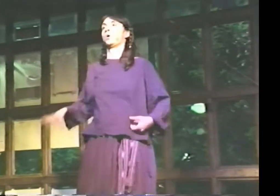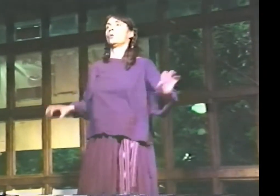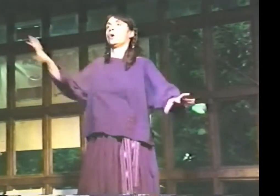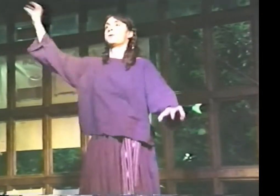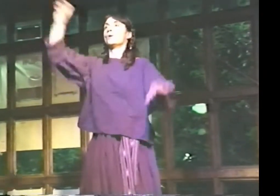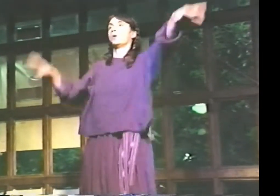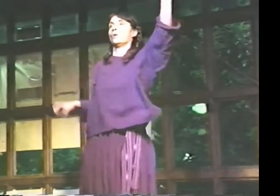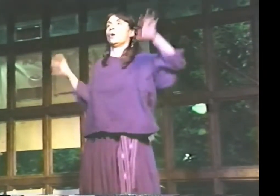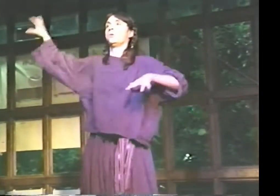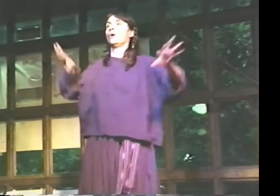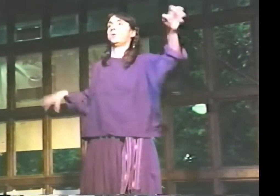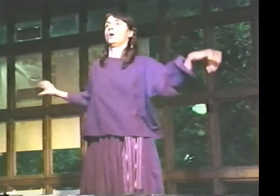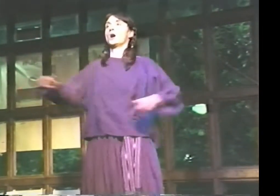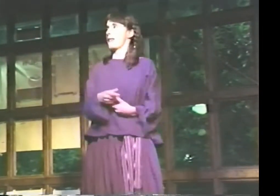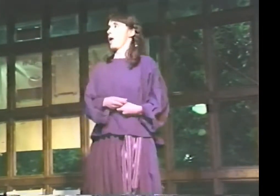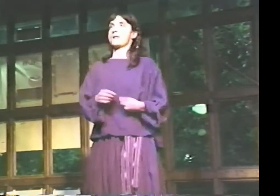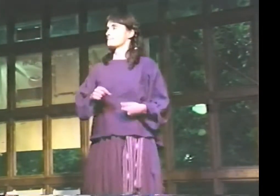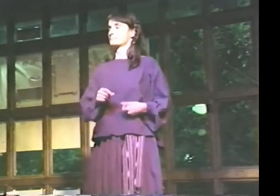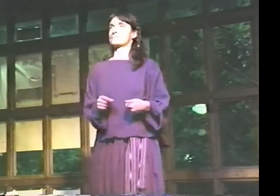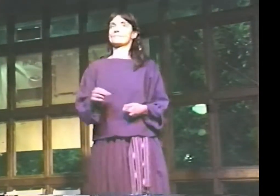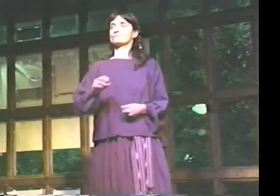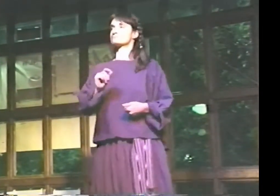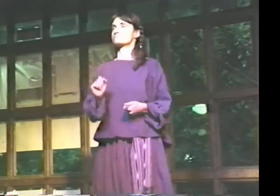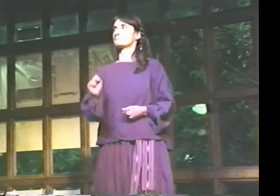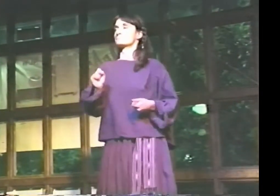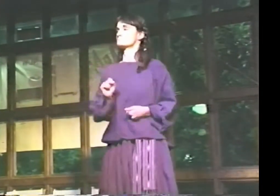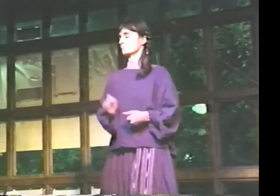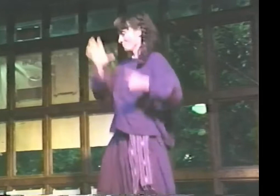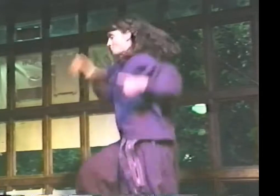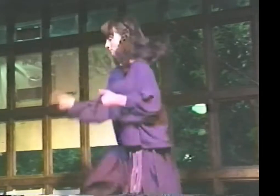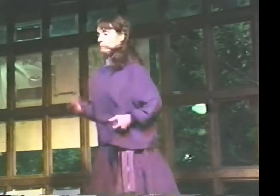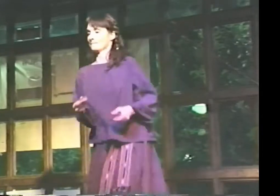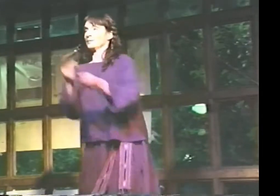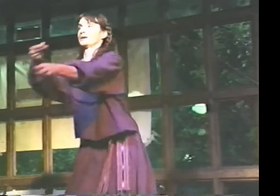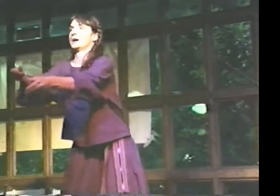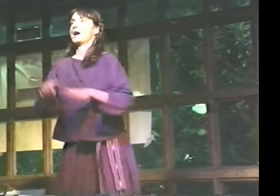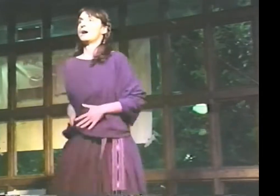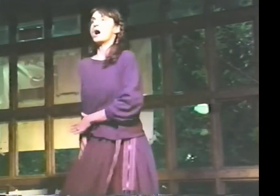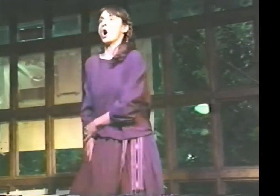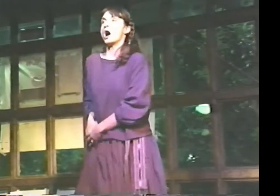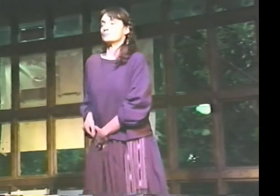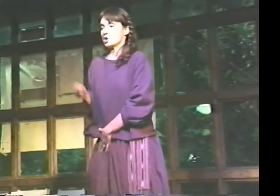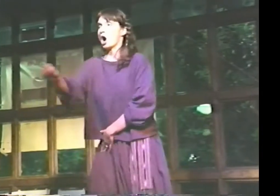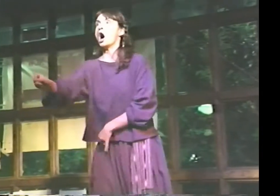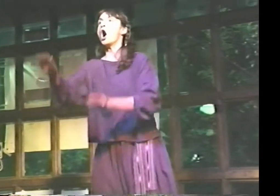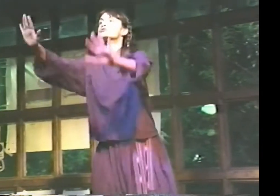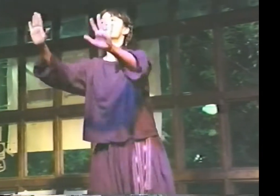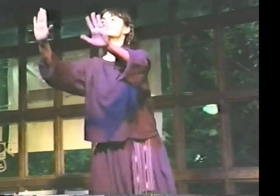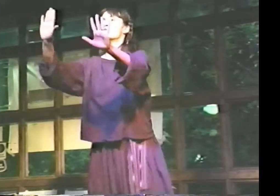CHOCOLATE. CHOCOLATE. CHOCOLATE. CHOCOLATE. I COULDN'T RESIST ANYMORE. I GRABBED A PIECE, SET IT ON THE COUNTER.